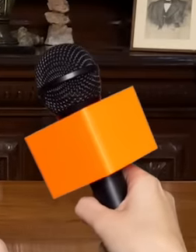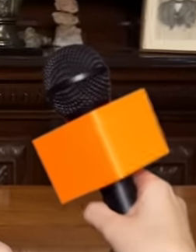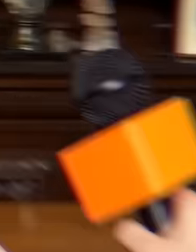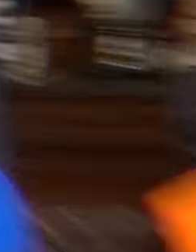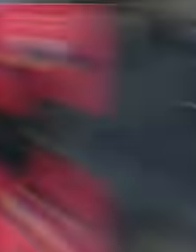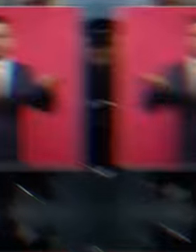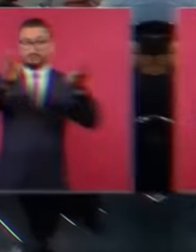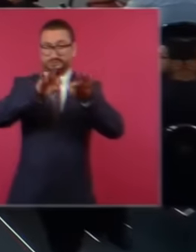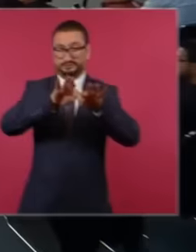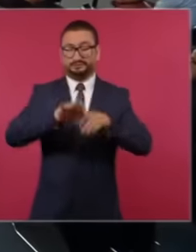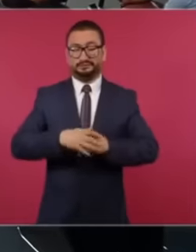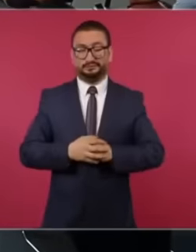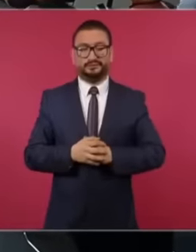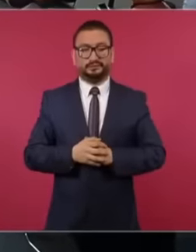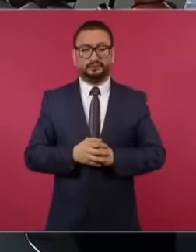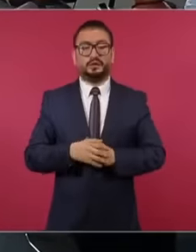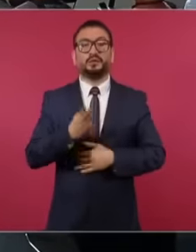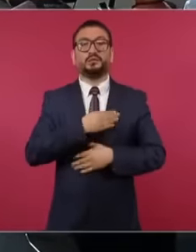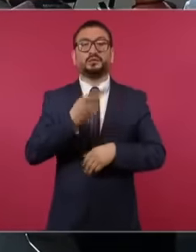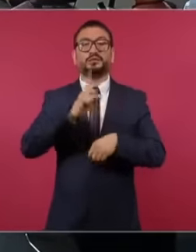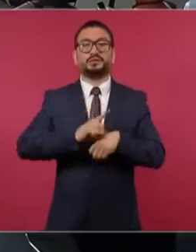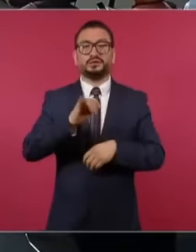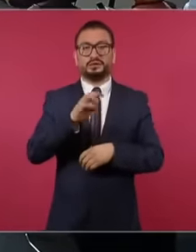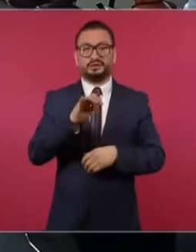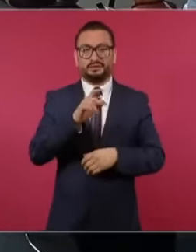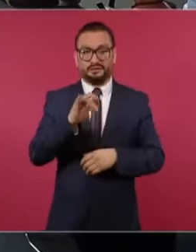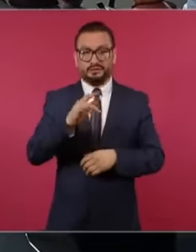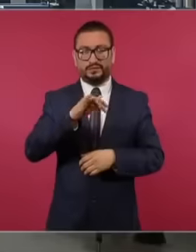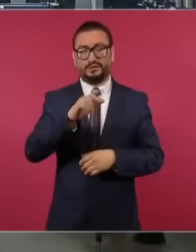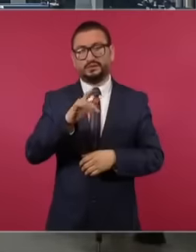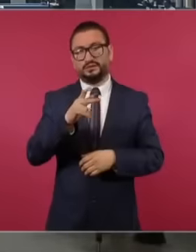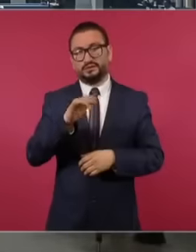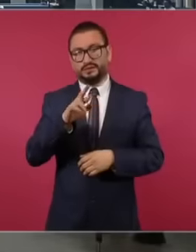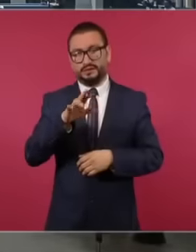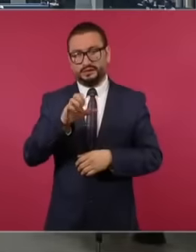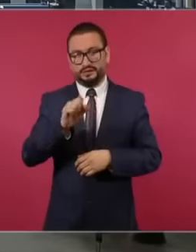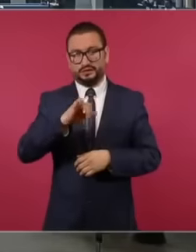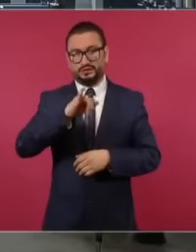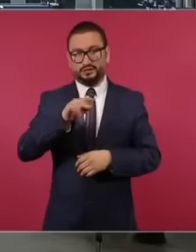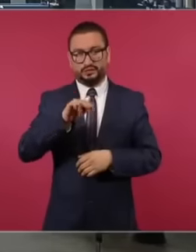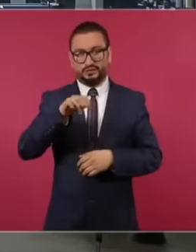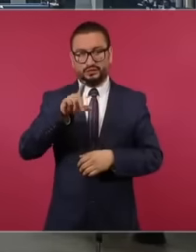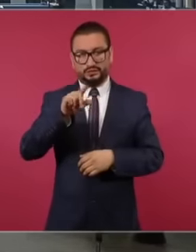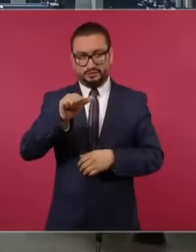At the press conference, the president of Mexico responded very accurately